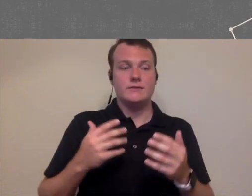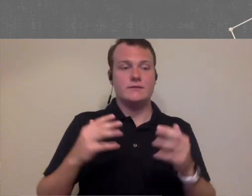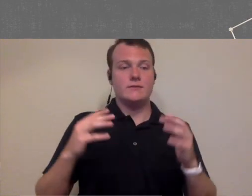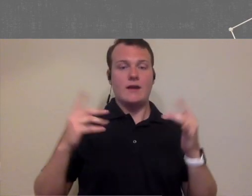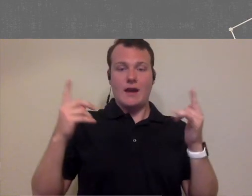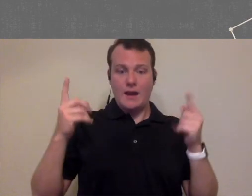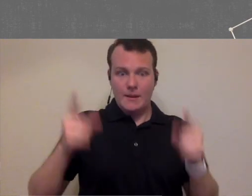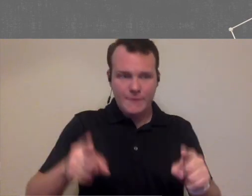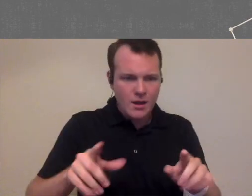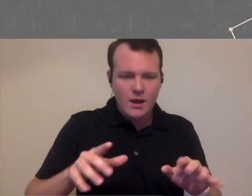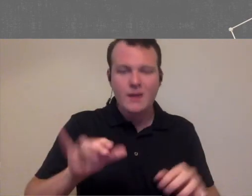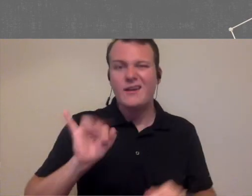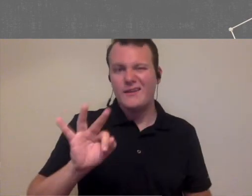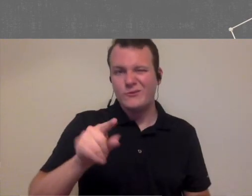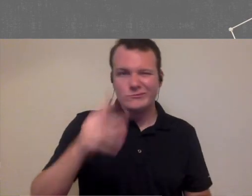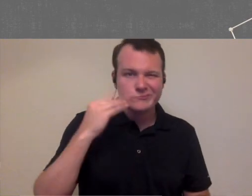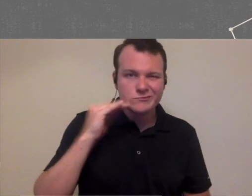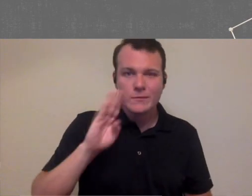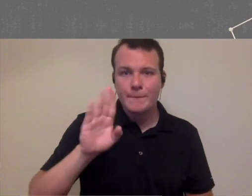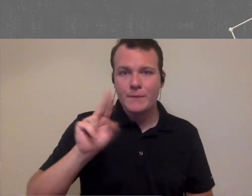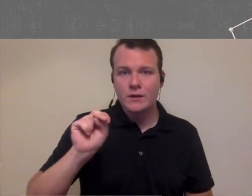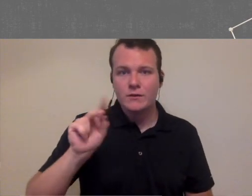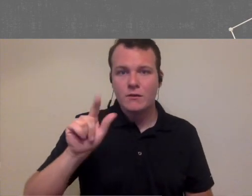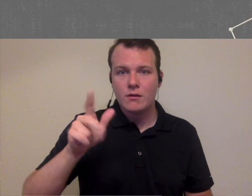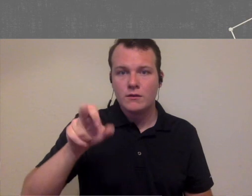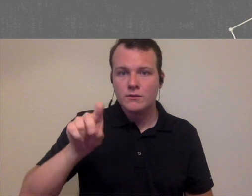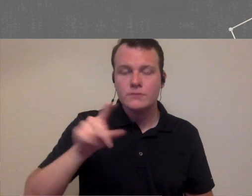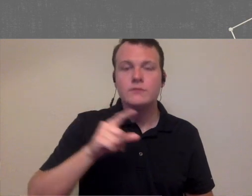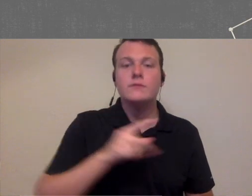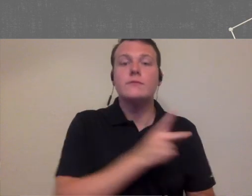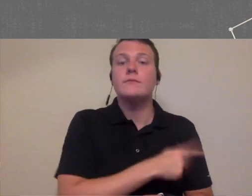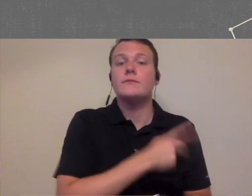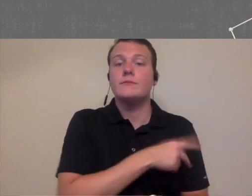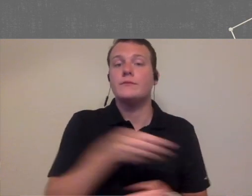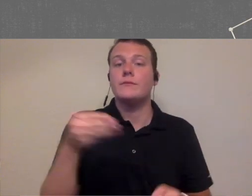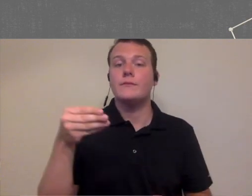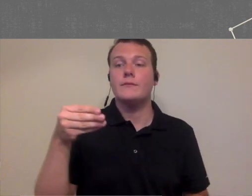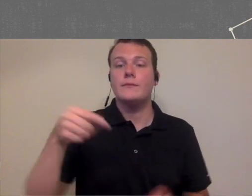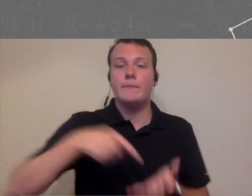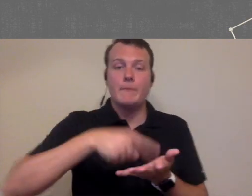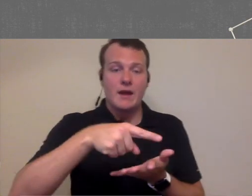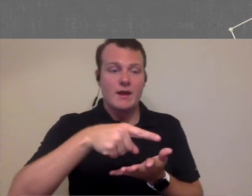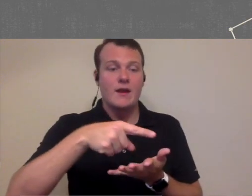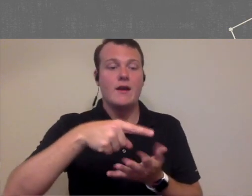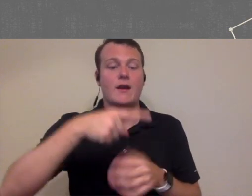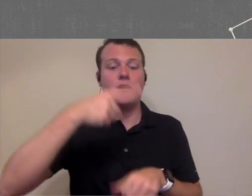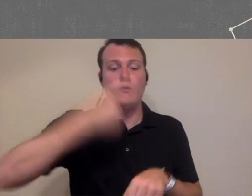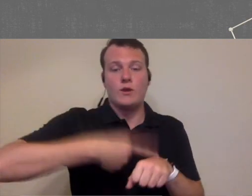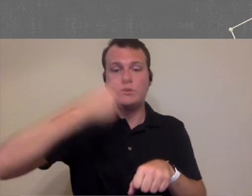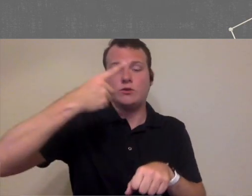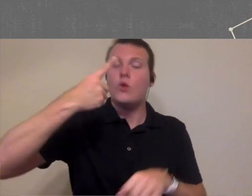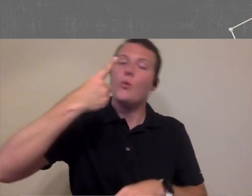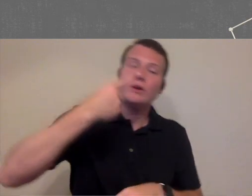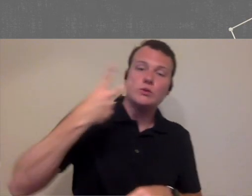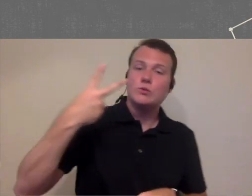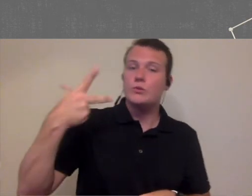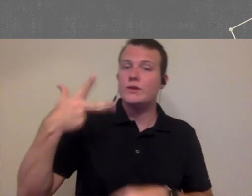schedule and go you know particularly if you're in a bundled model where the patient pays you know at the time of the fitting for essentially one two three